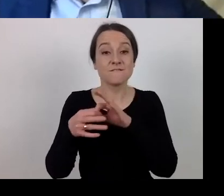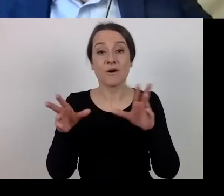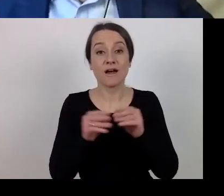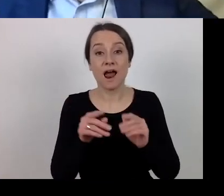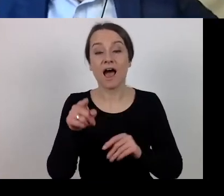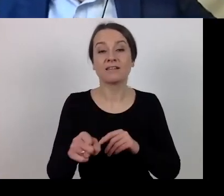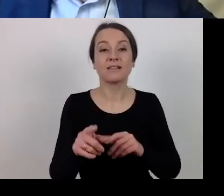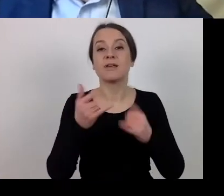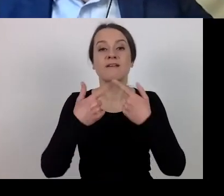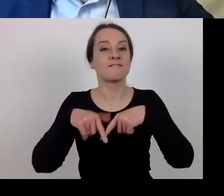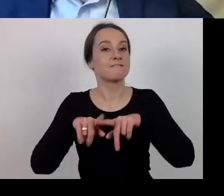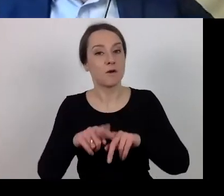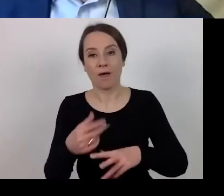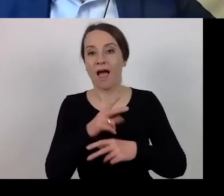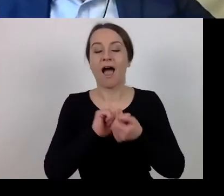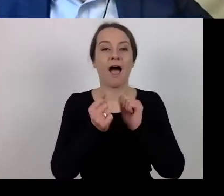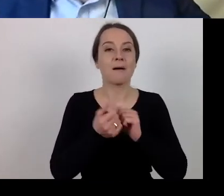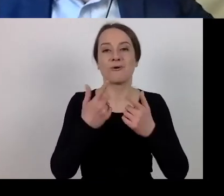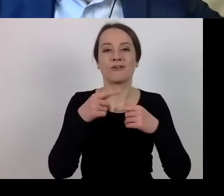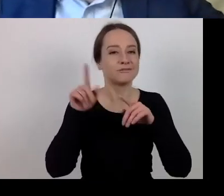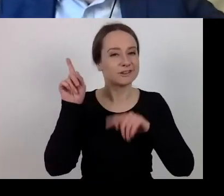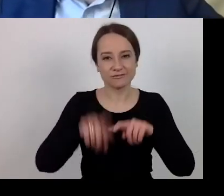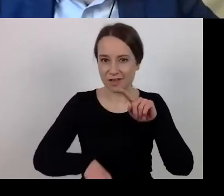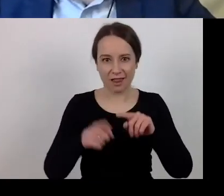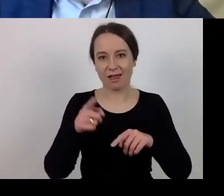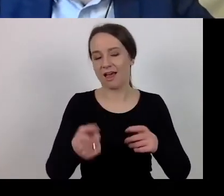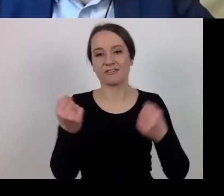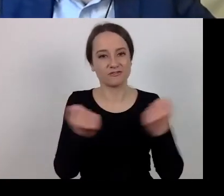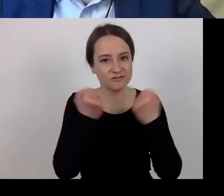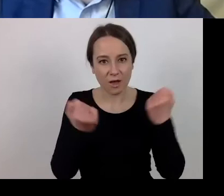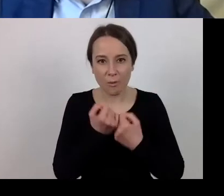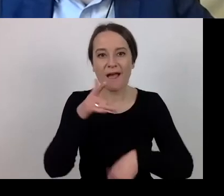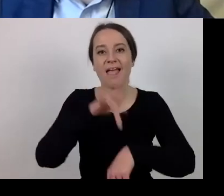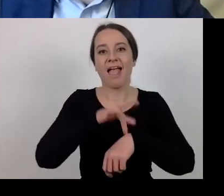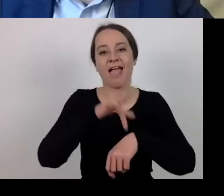or incorrect performance of the project's activities as a result of COVID-19.